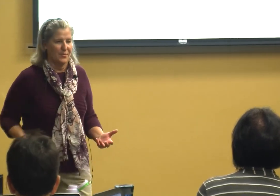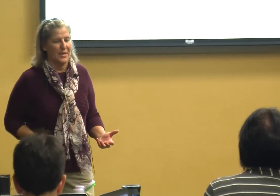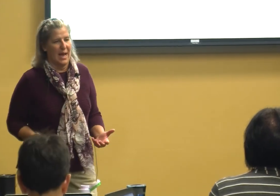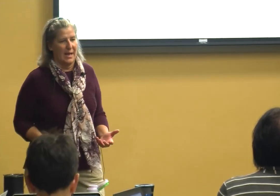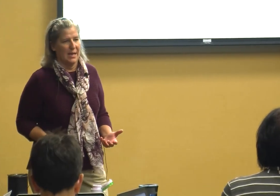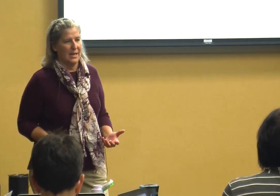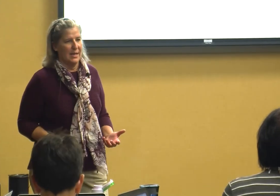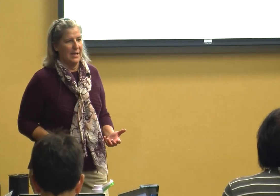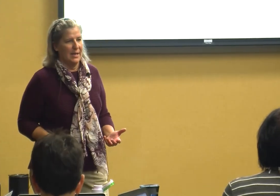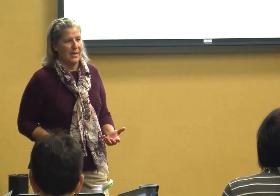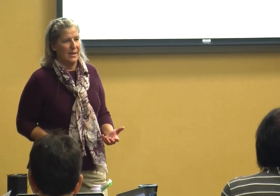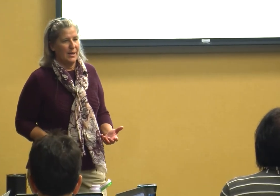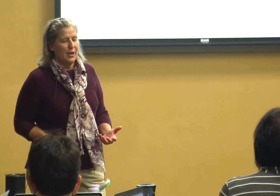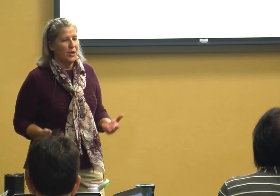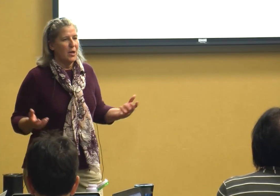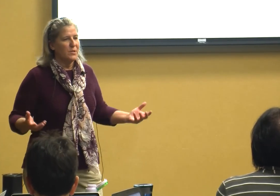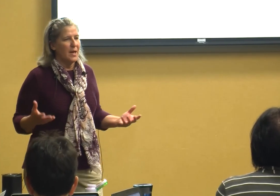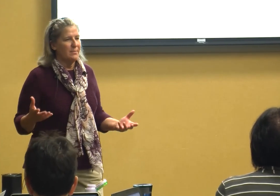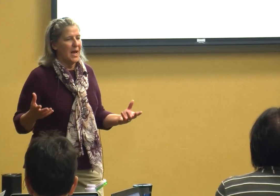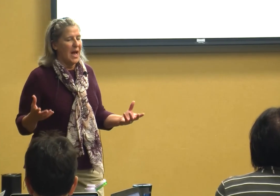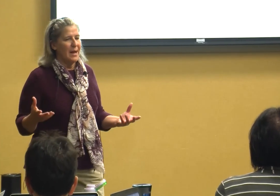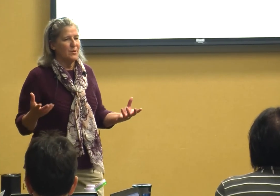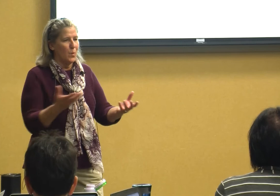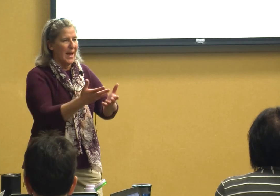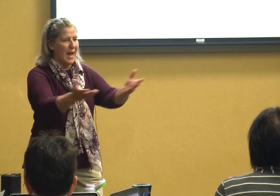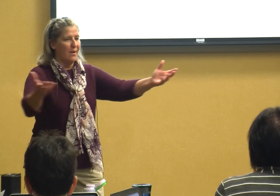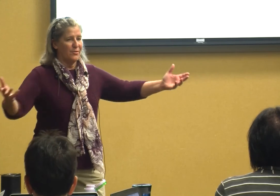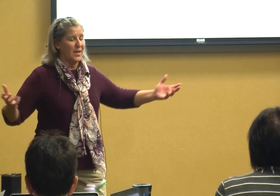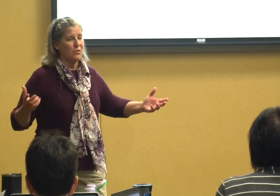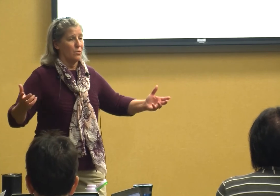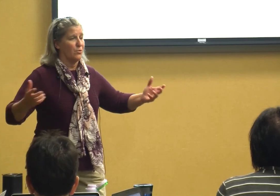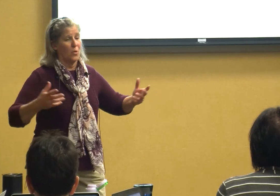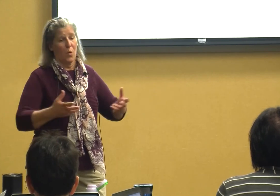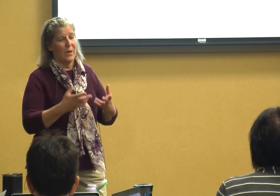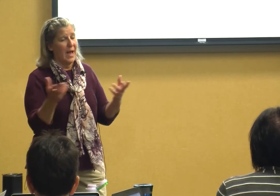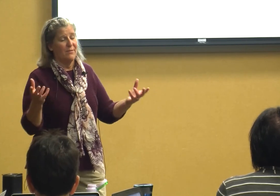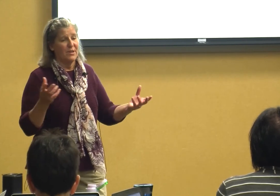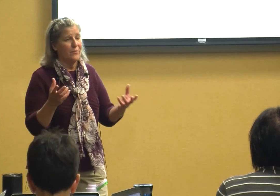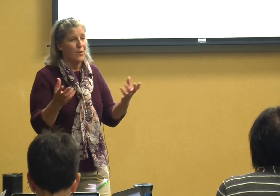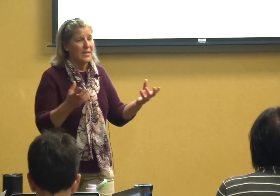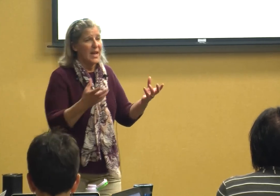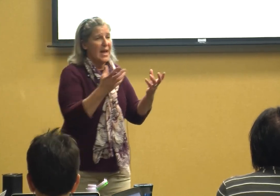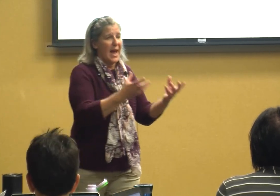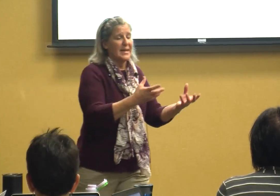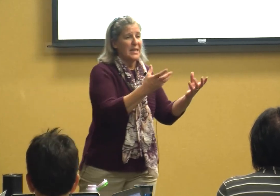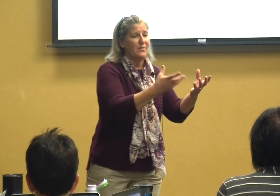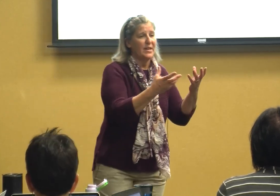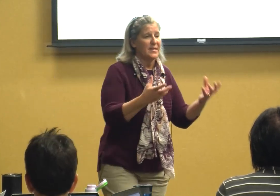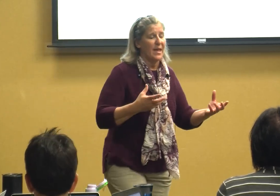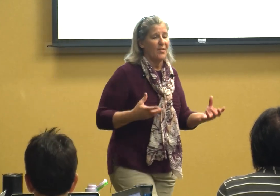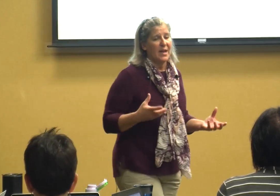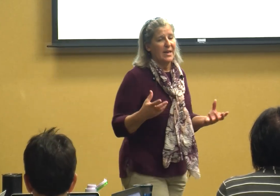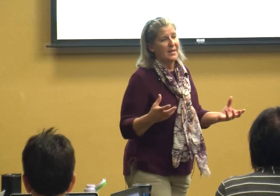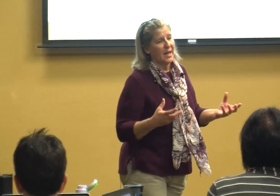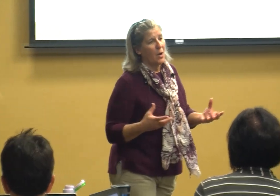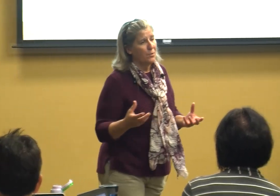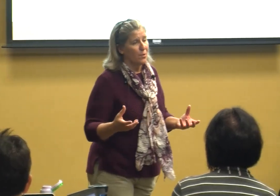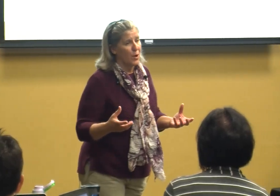day you know sometimes we have centers or we have different activities that they need to go through